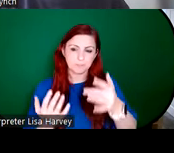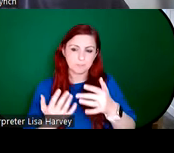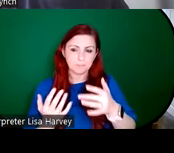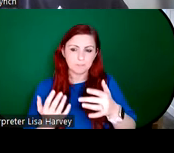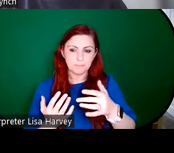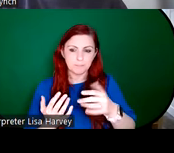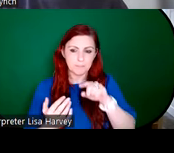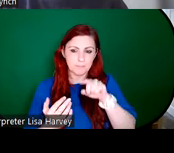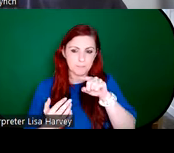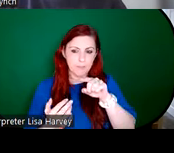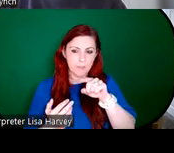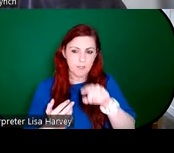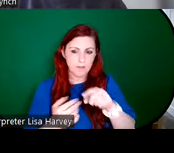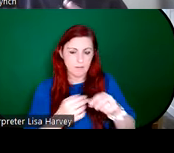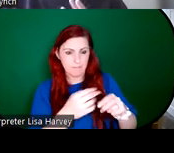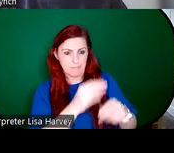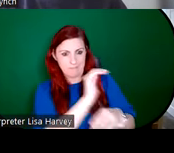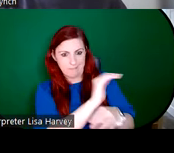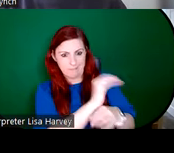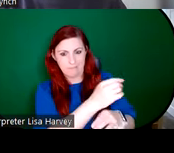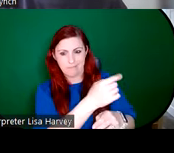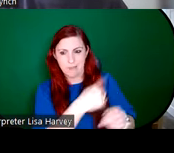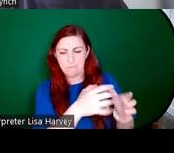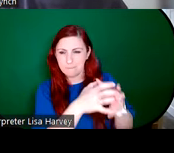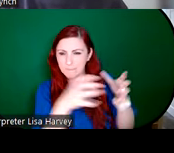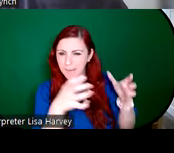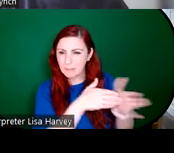glass coming from large manufacturers, large commercial enterprises, they